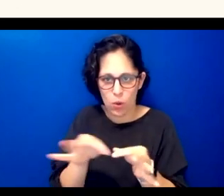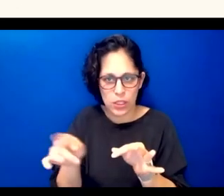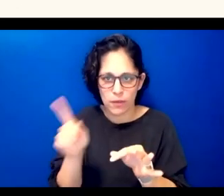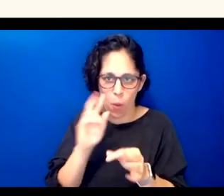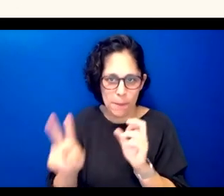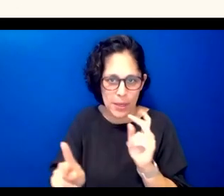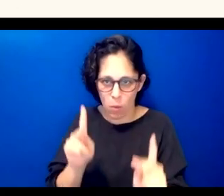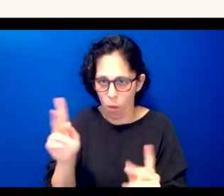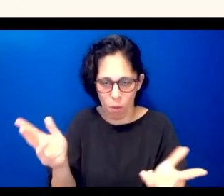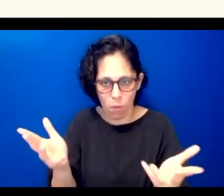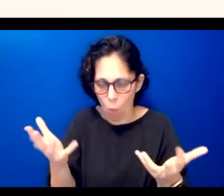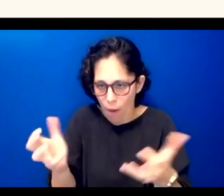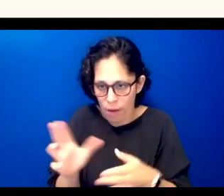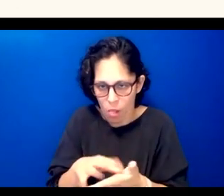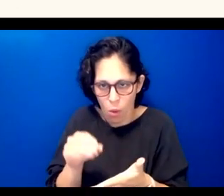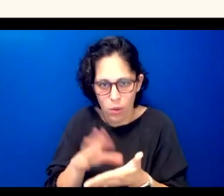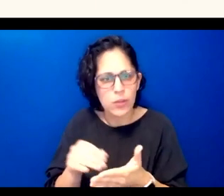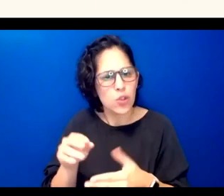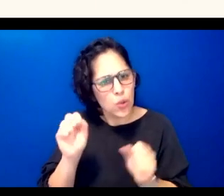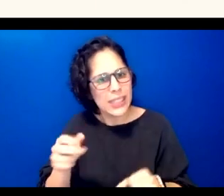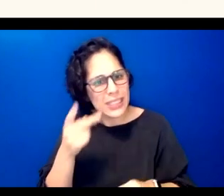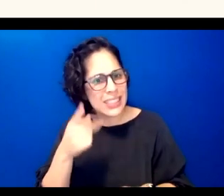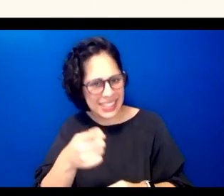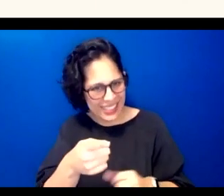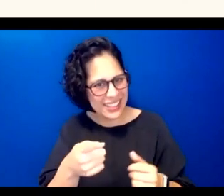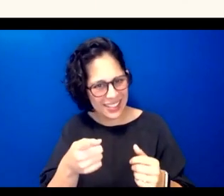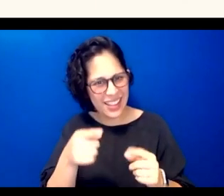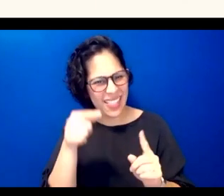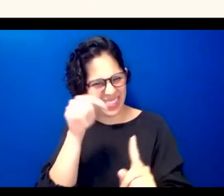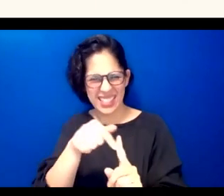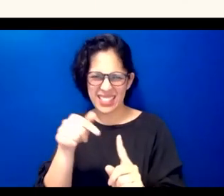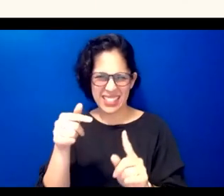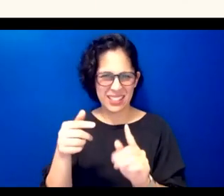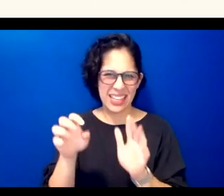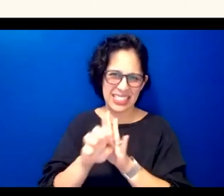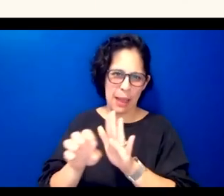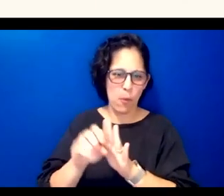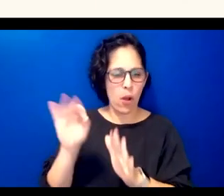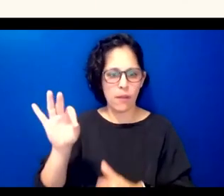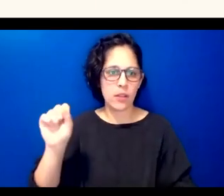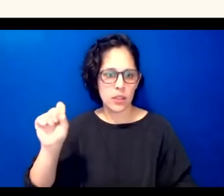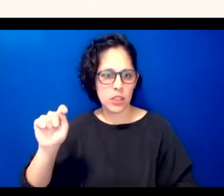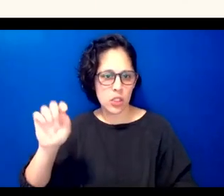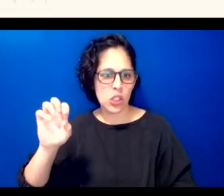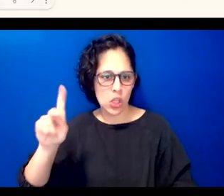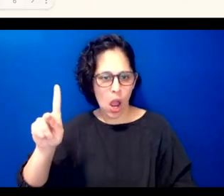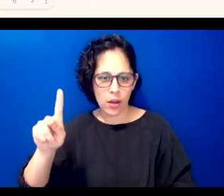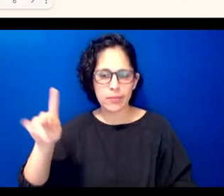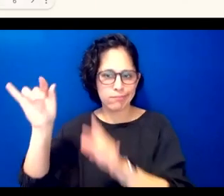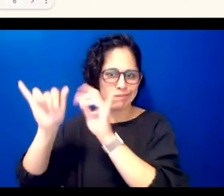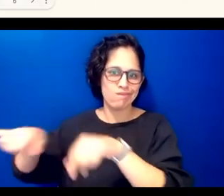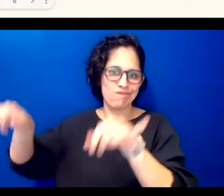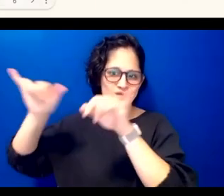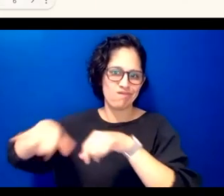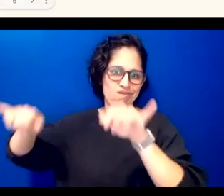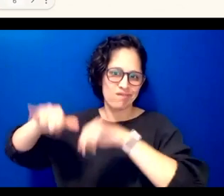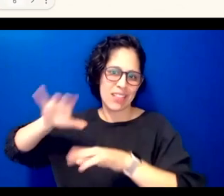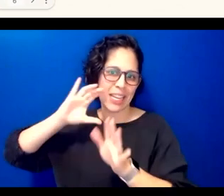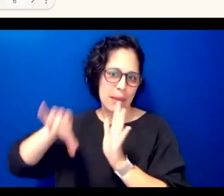that so you can see the the stock images being used here for the arabic product um so we